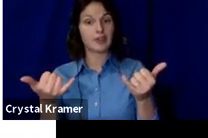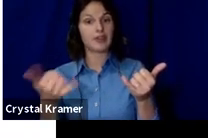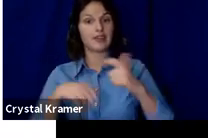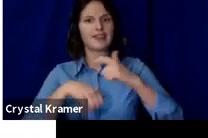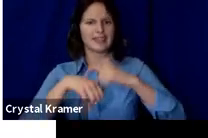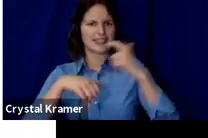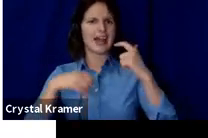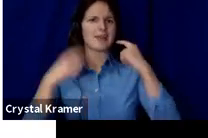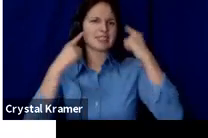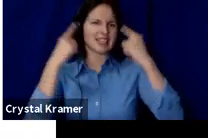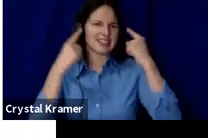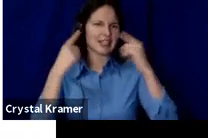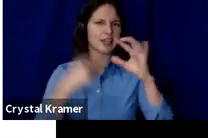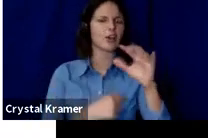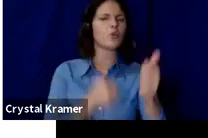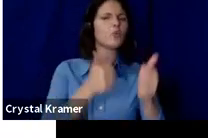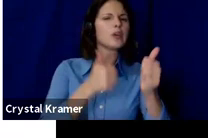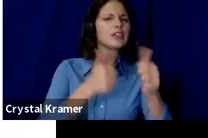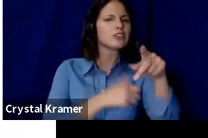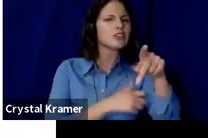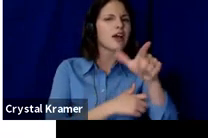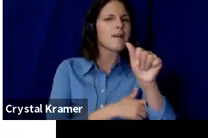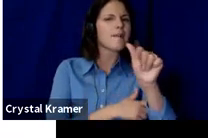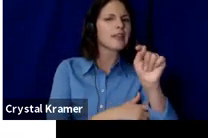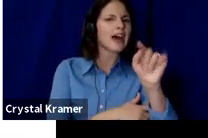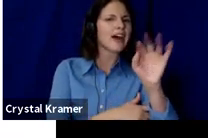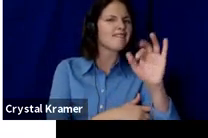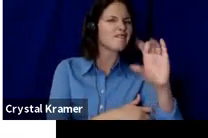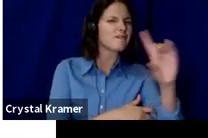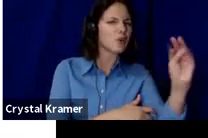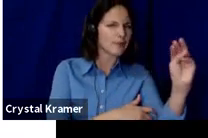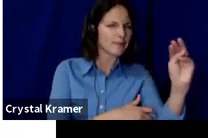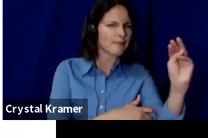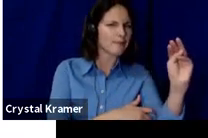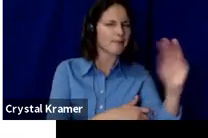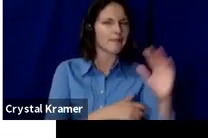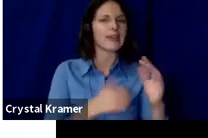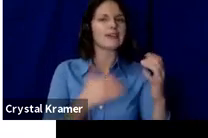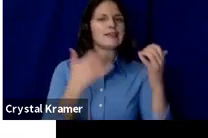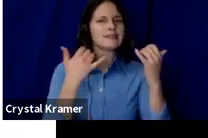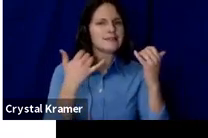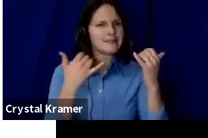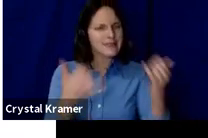We've talked about so many other things and now it's how do you or where do you put your crowdfunding campaign?